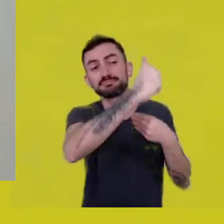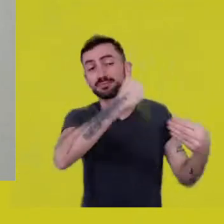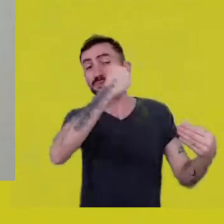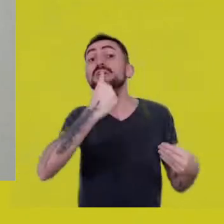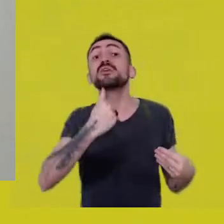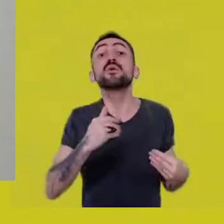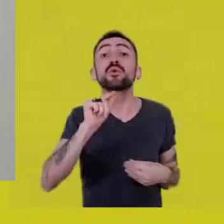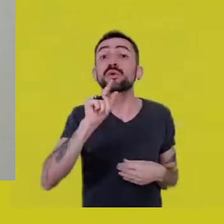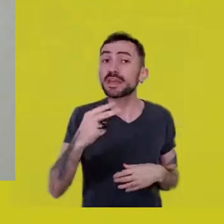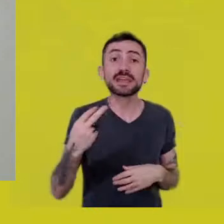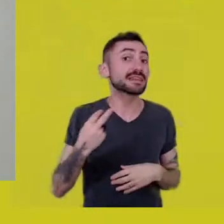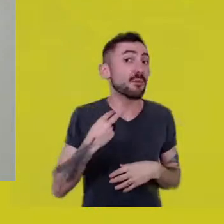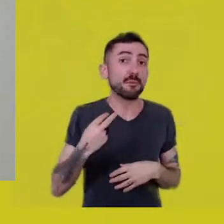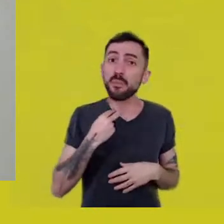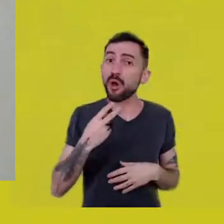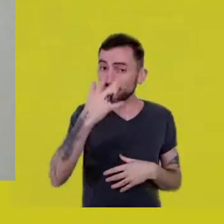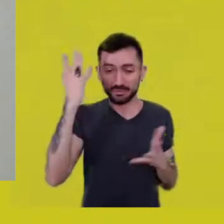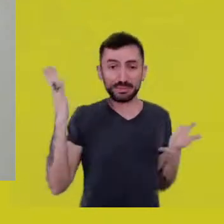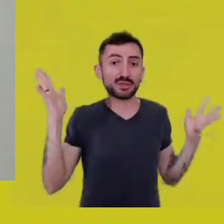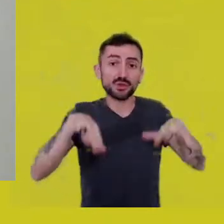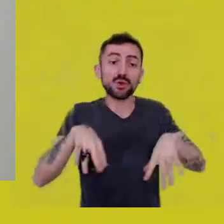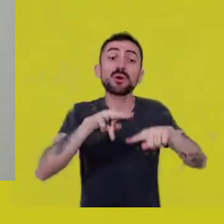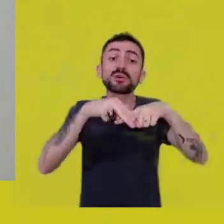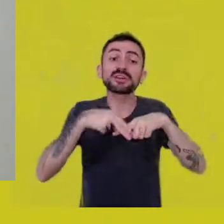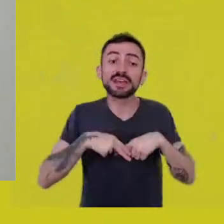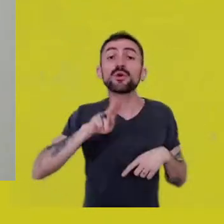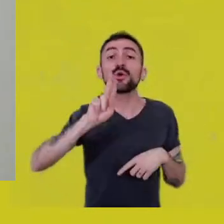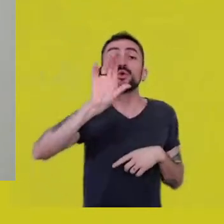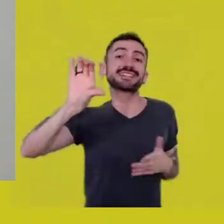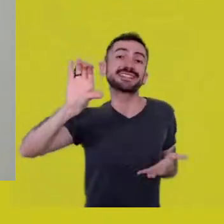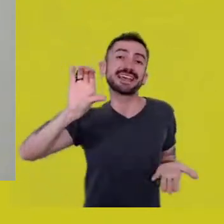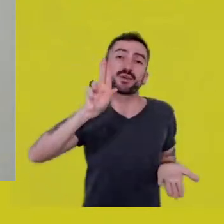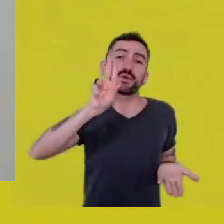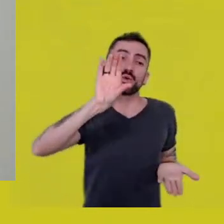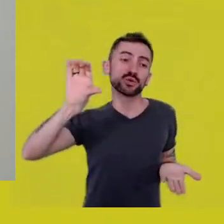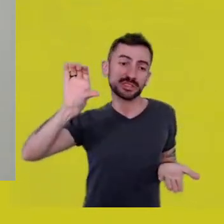because it was a preservation unit and we were invading the park.